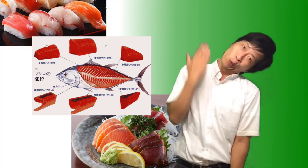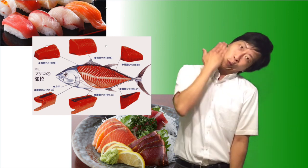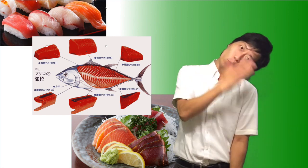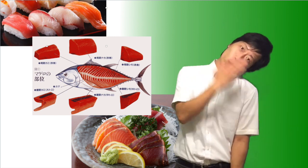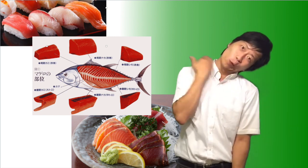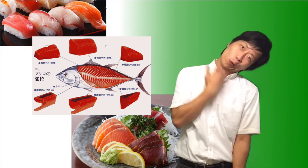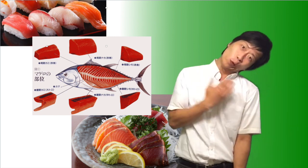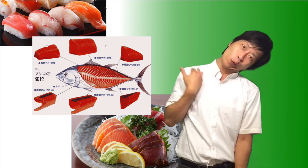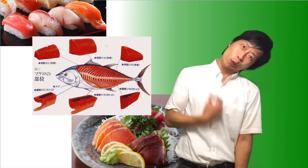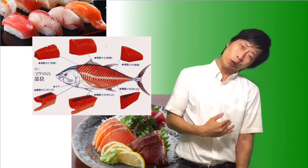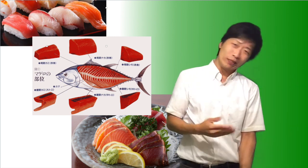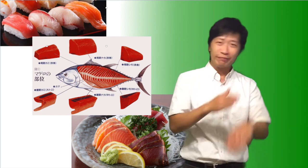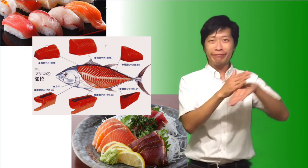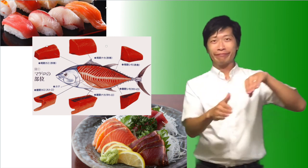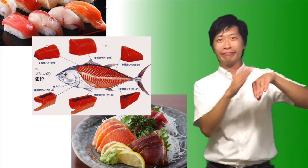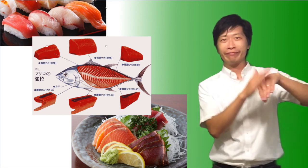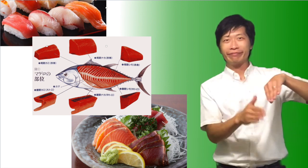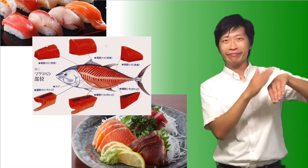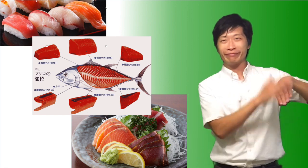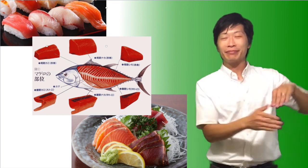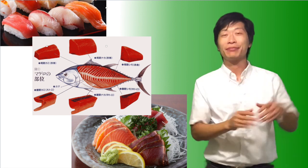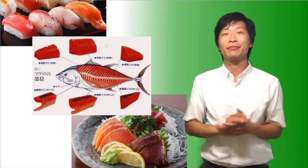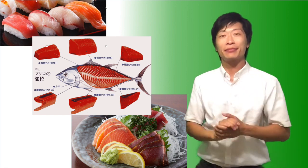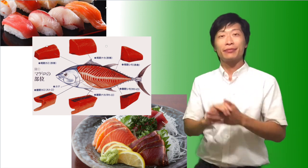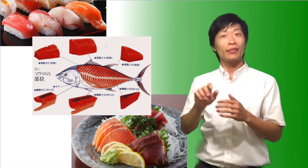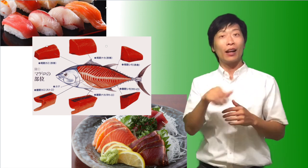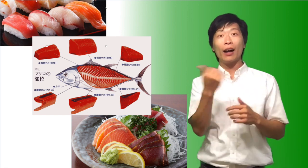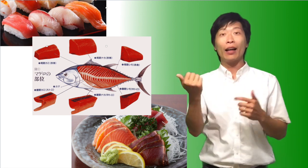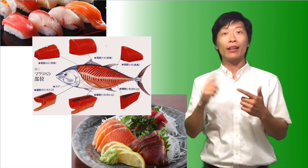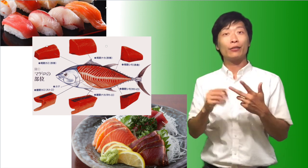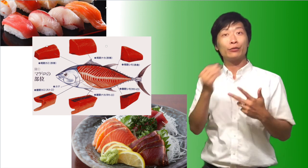Fresh Fish sliced into thin sections